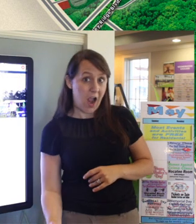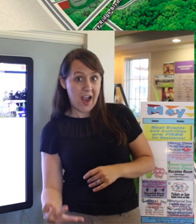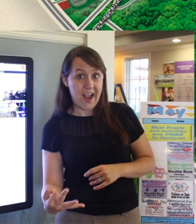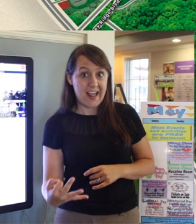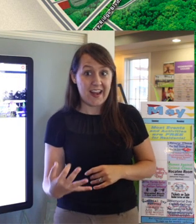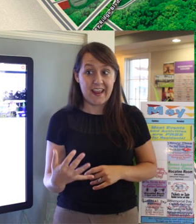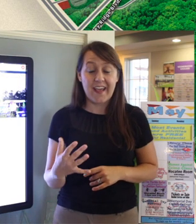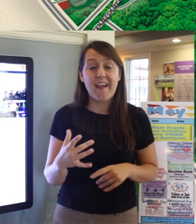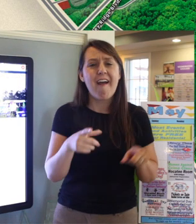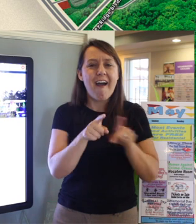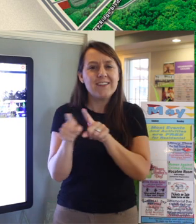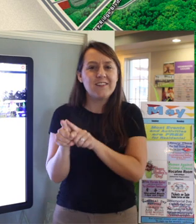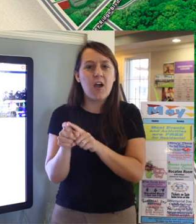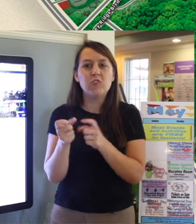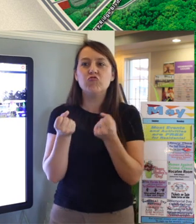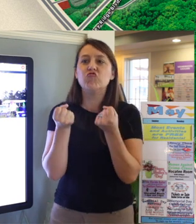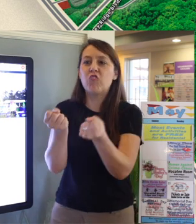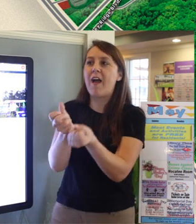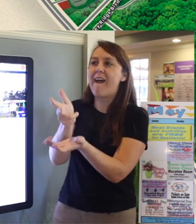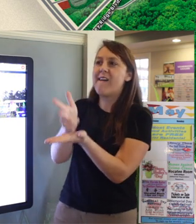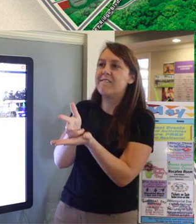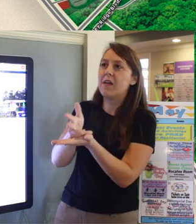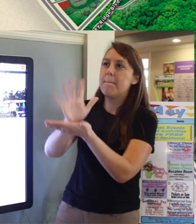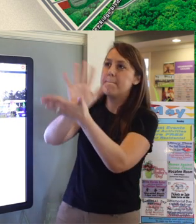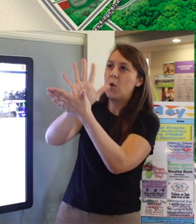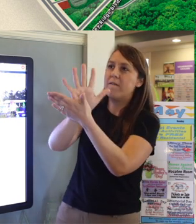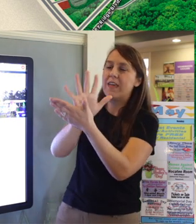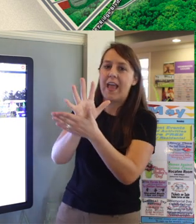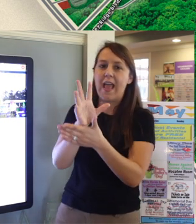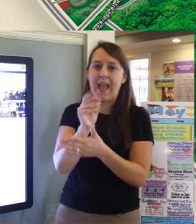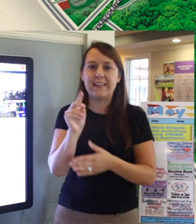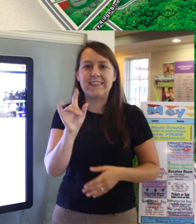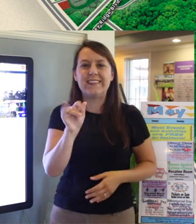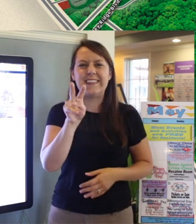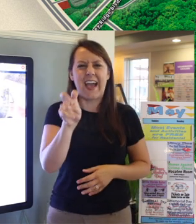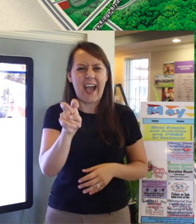We also do drive-in movies and dive-in movies